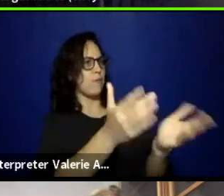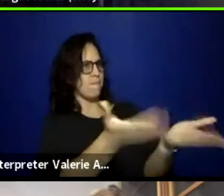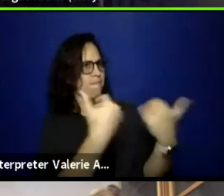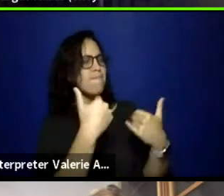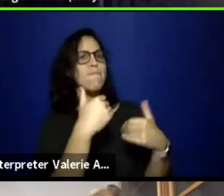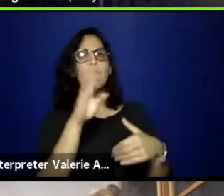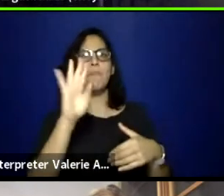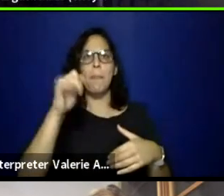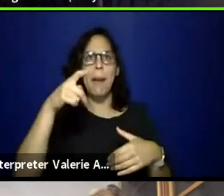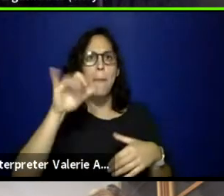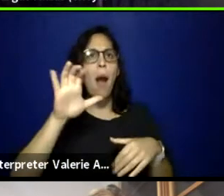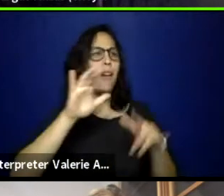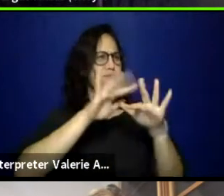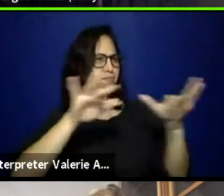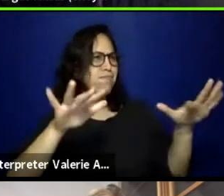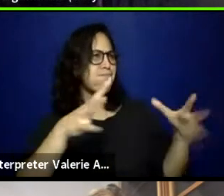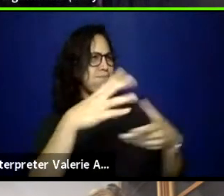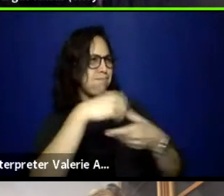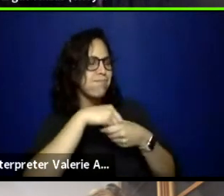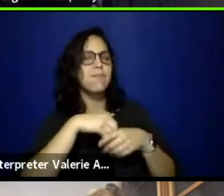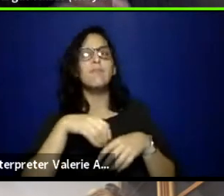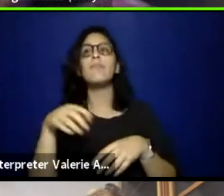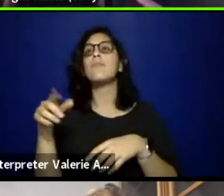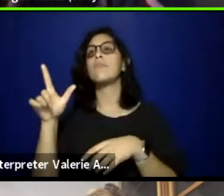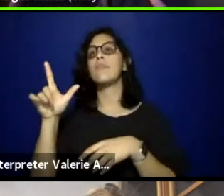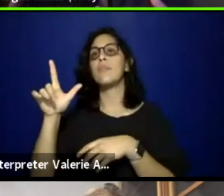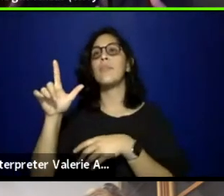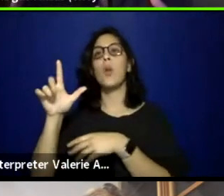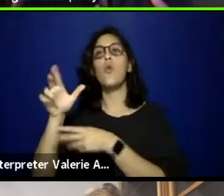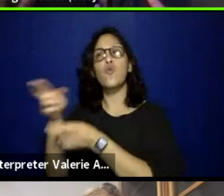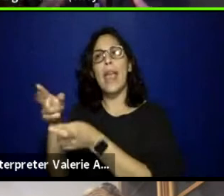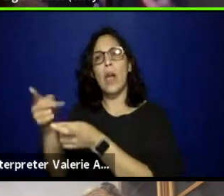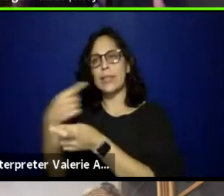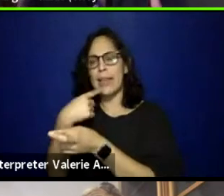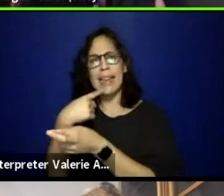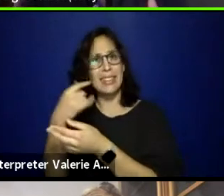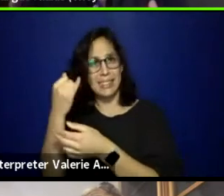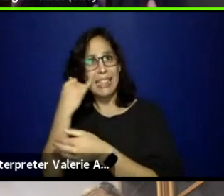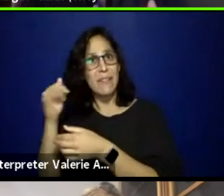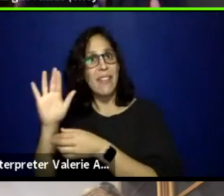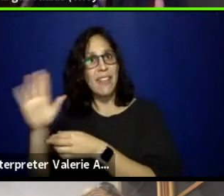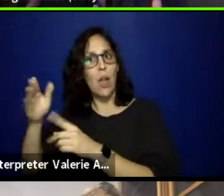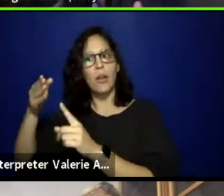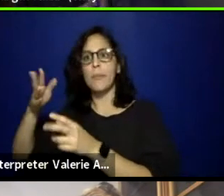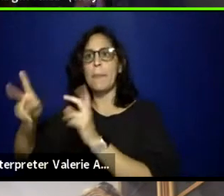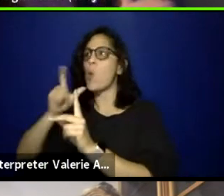or their patrons, et cetera, are offended by this kind of intersectional new works,